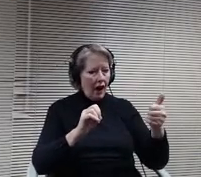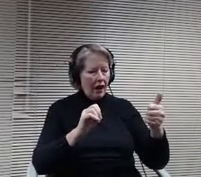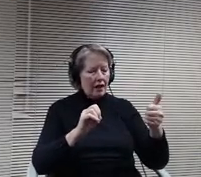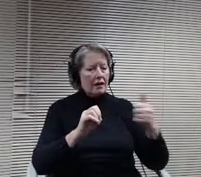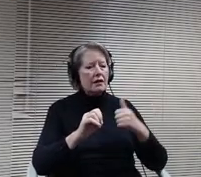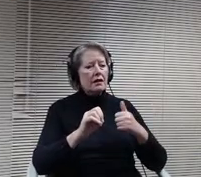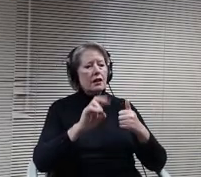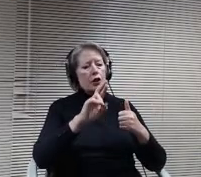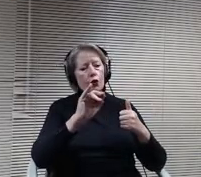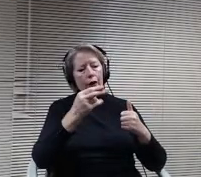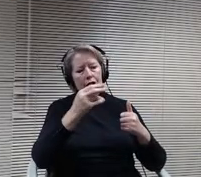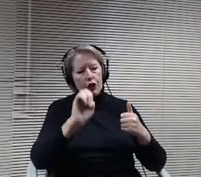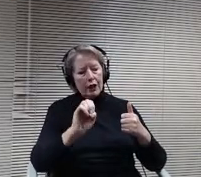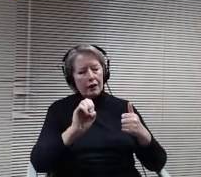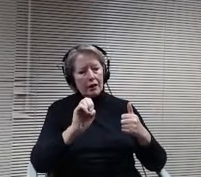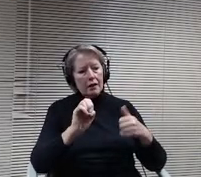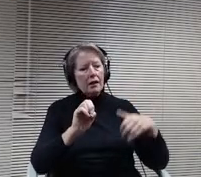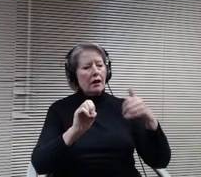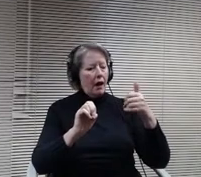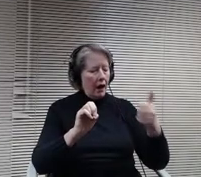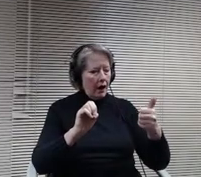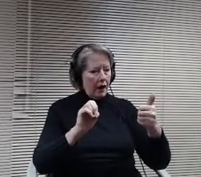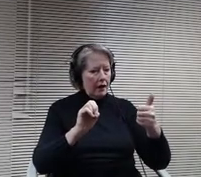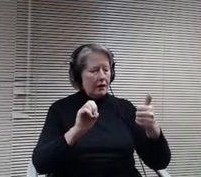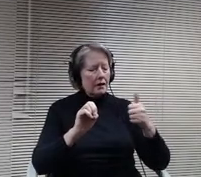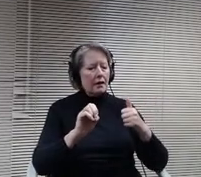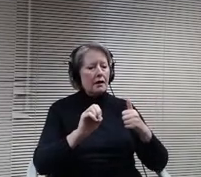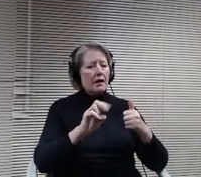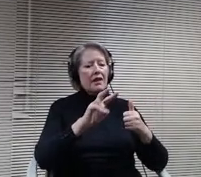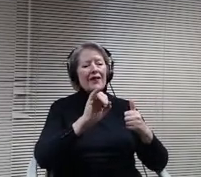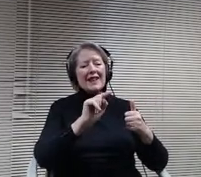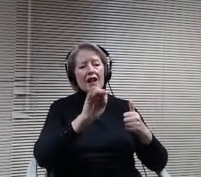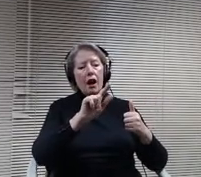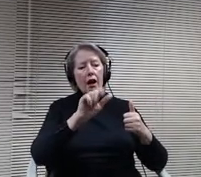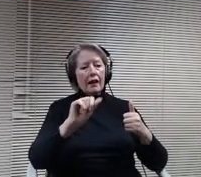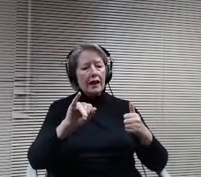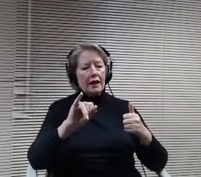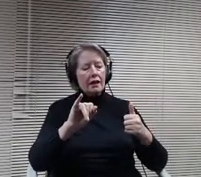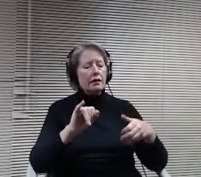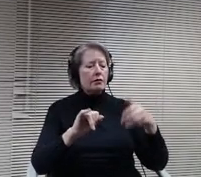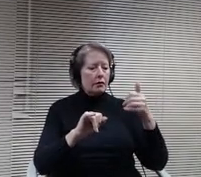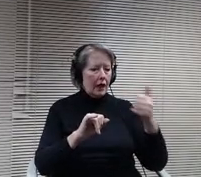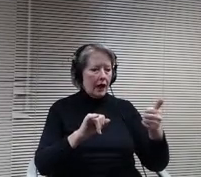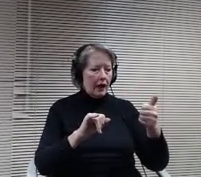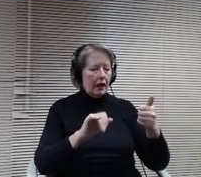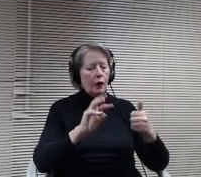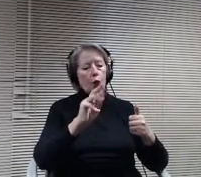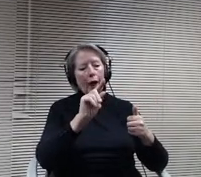I board member Vitaly I board Member Wagner. I thank you.